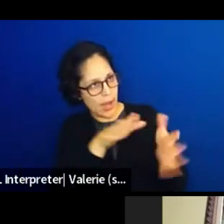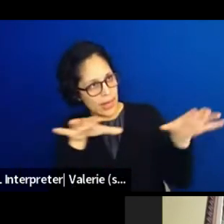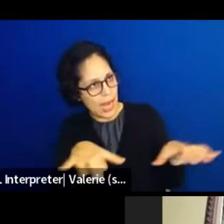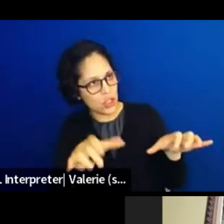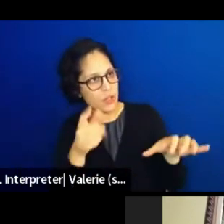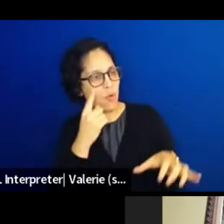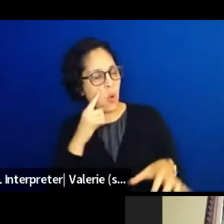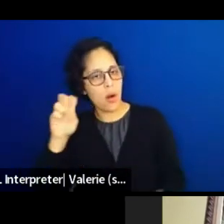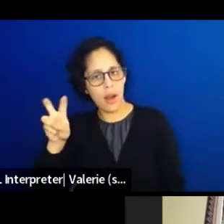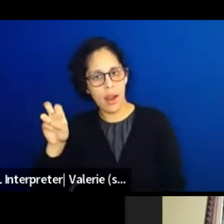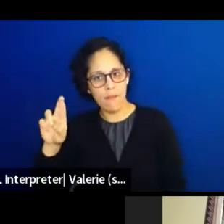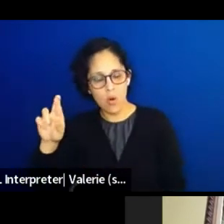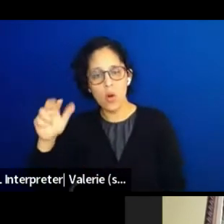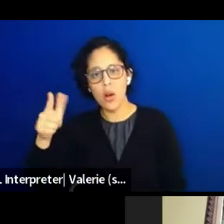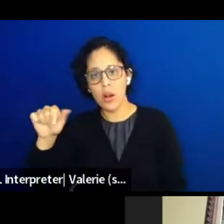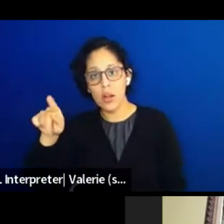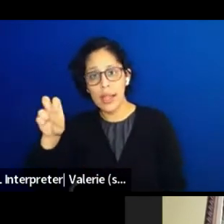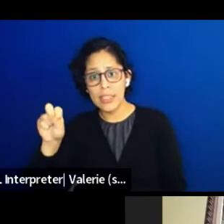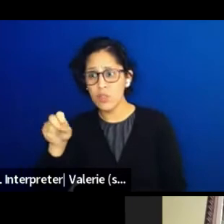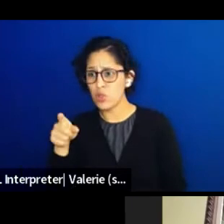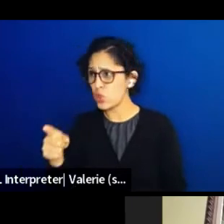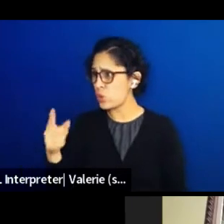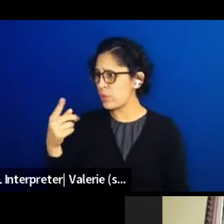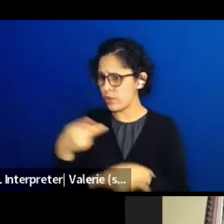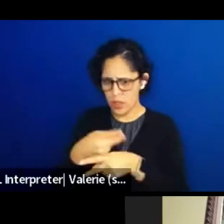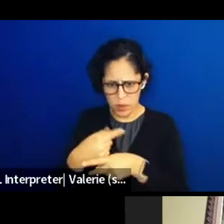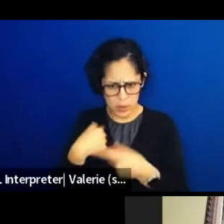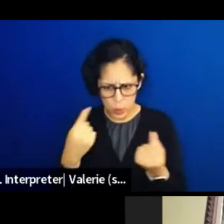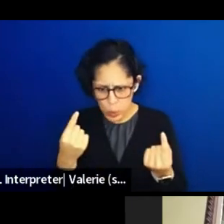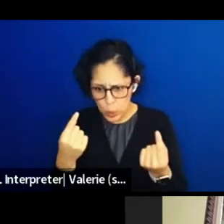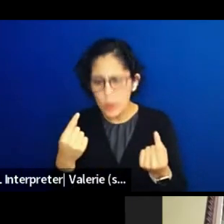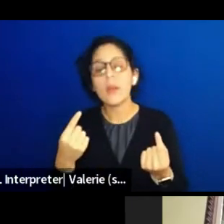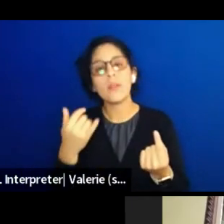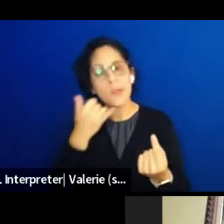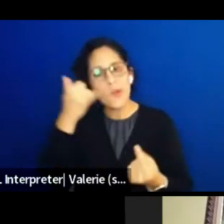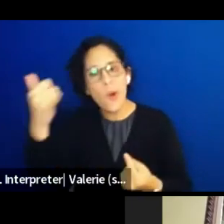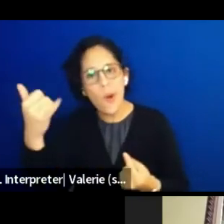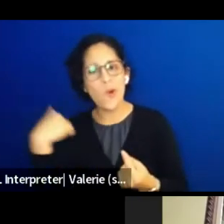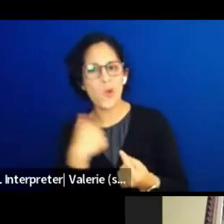Call us up and we'll offer advice and suggestions for you. But the reason I do this work